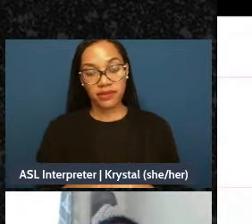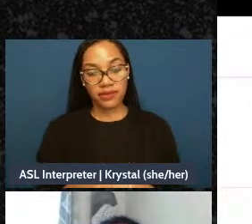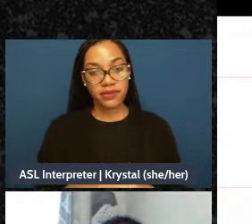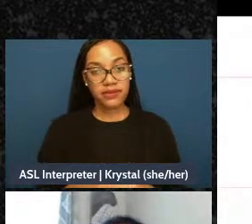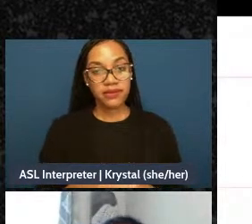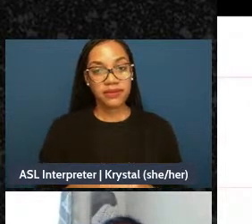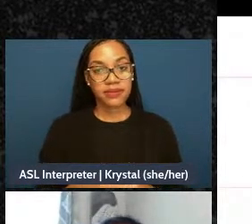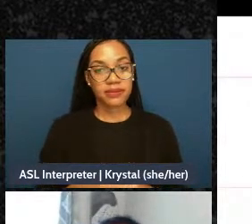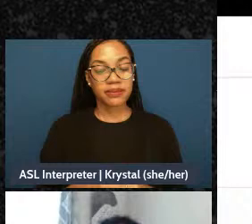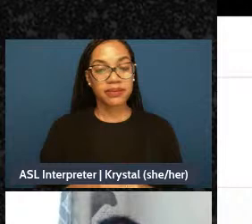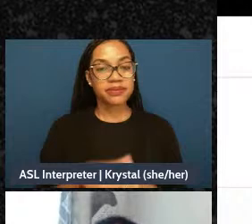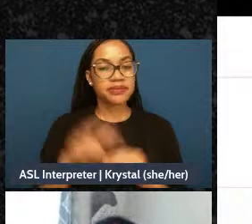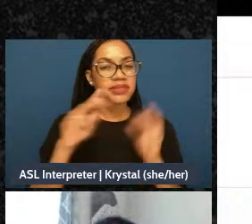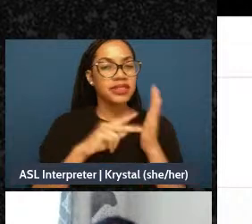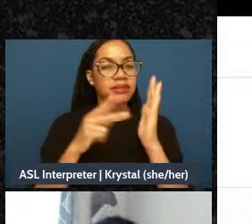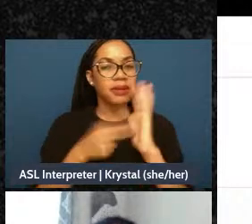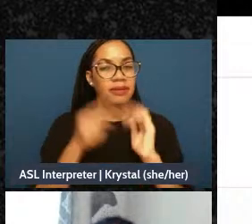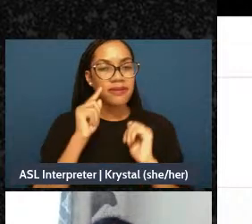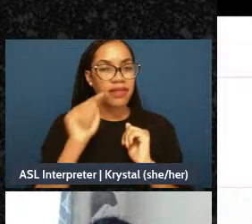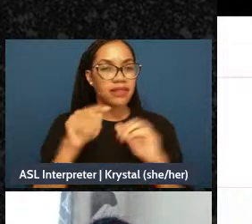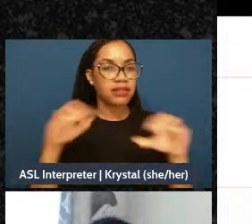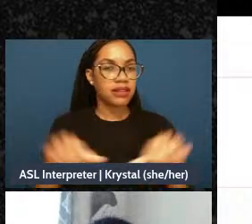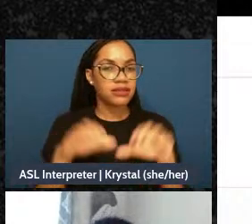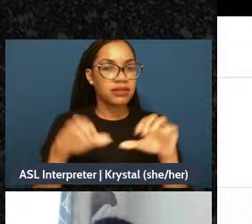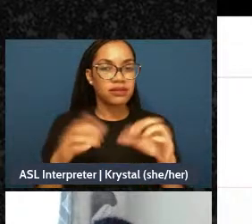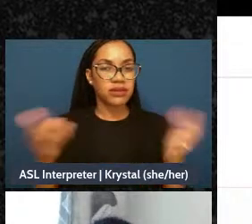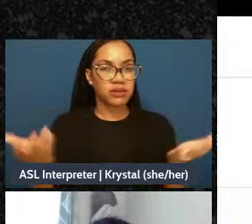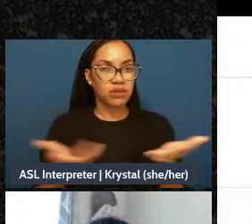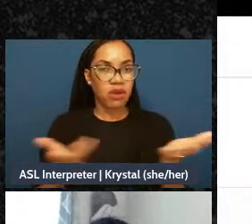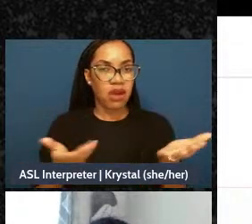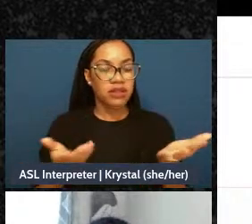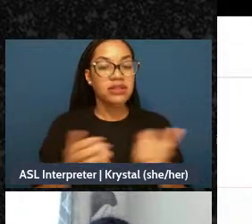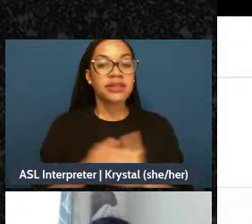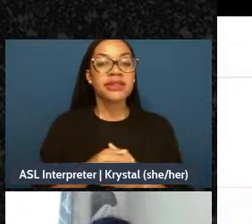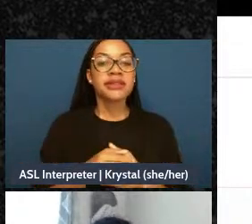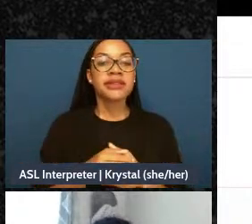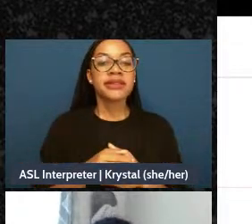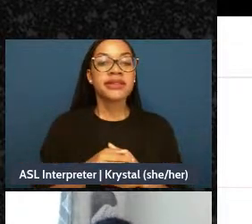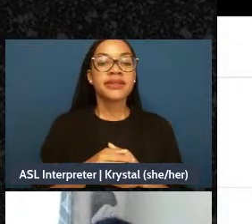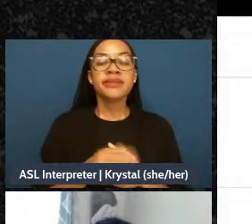the purpose of these reflections is going to be kind of just to get you to understand